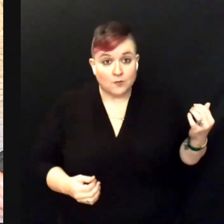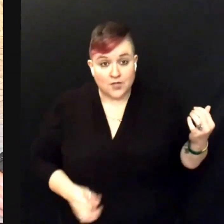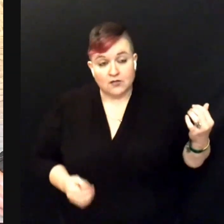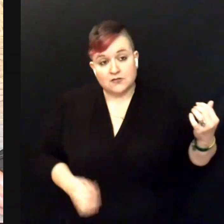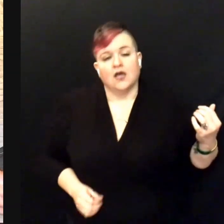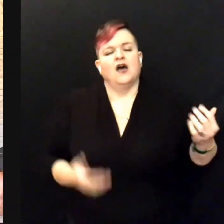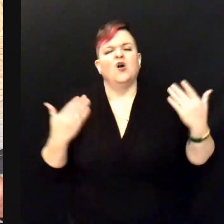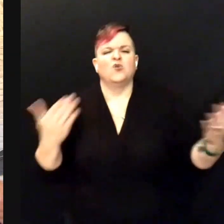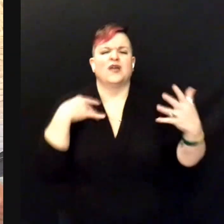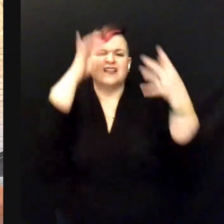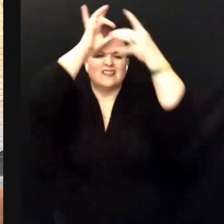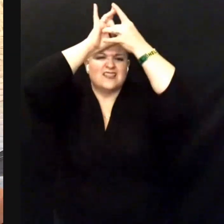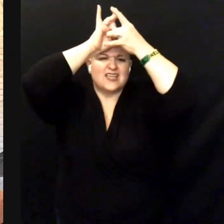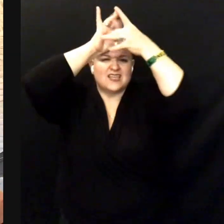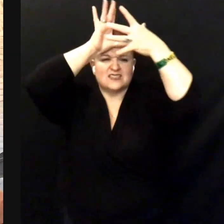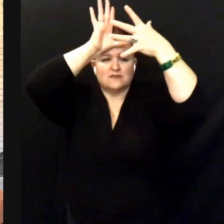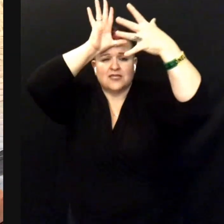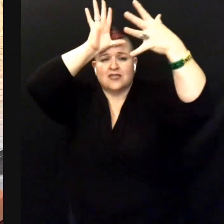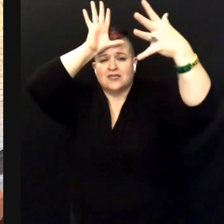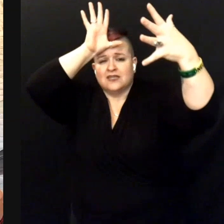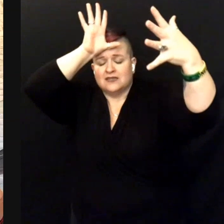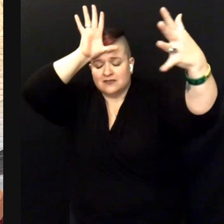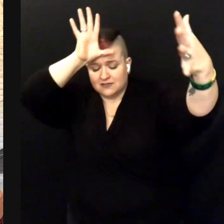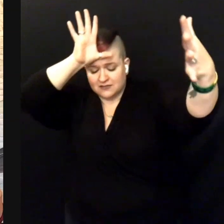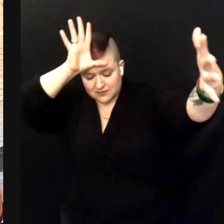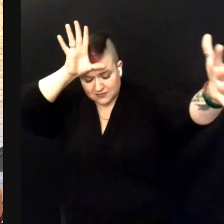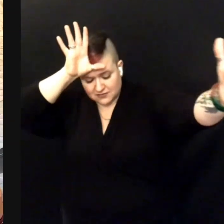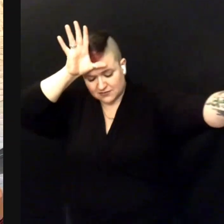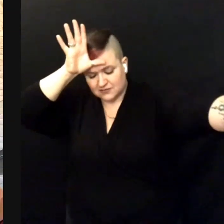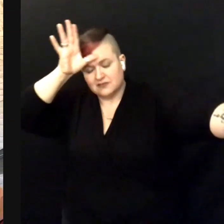Release me